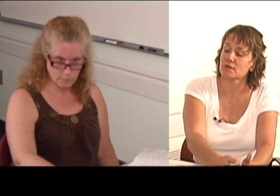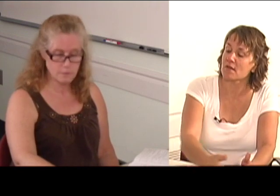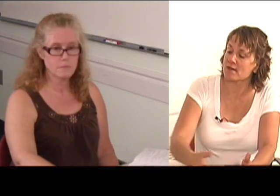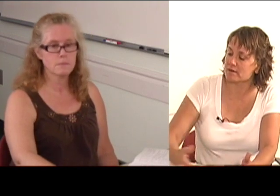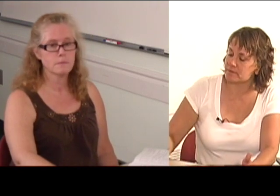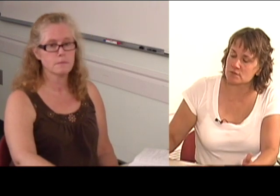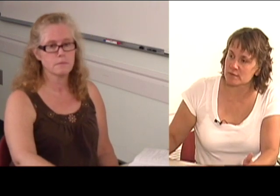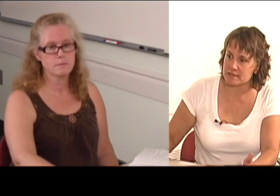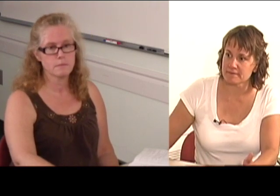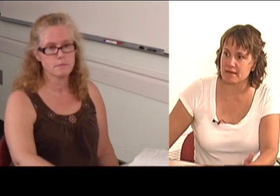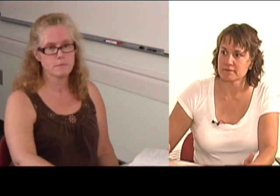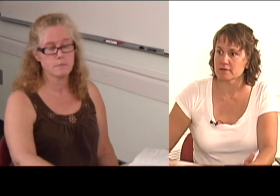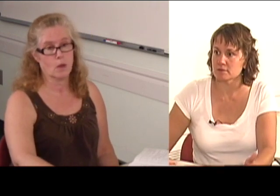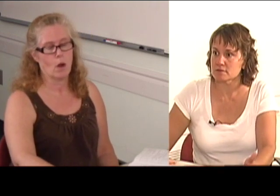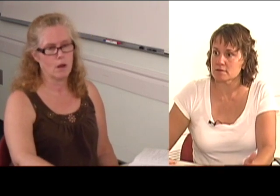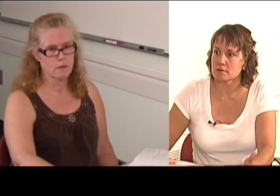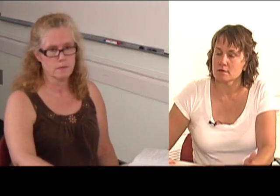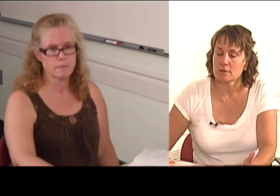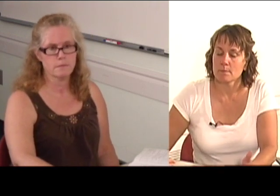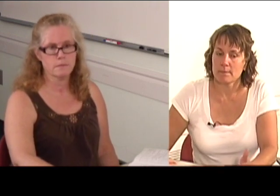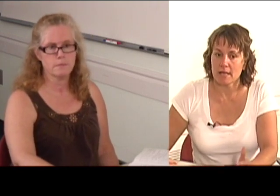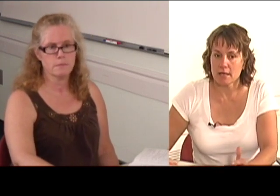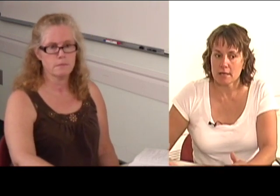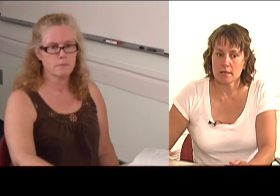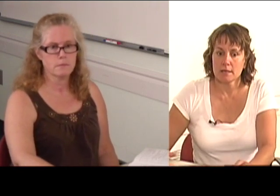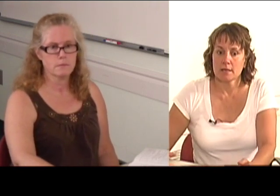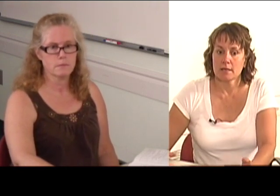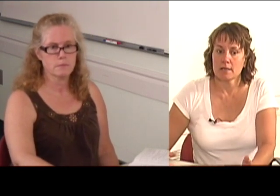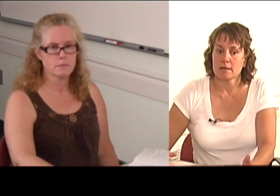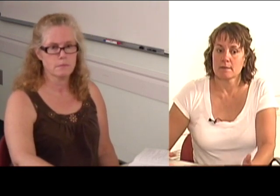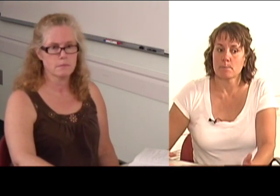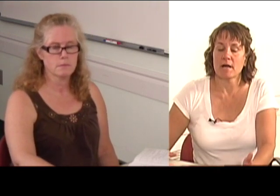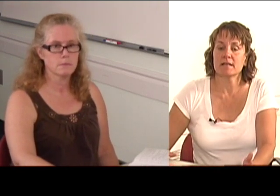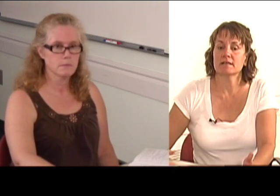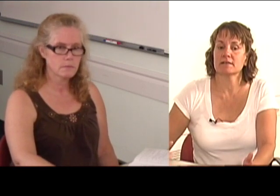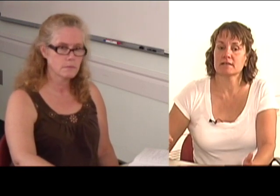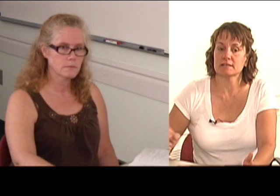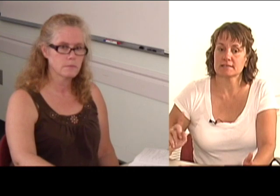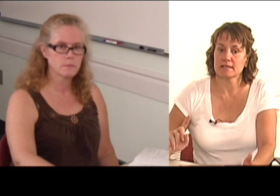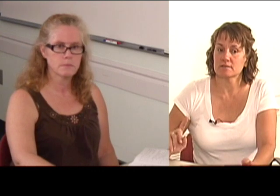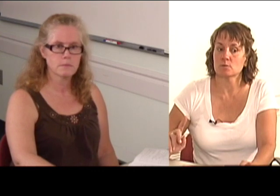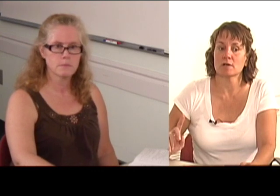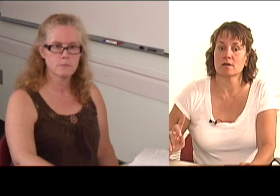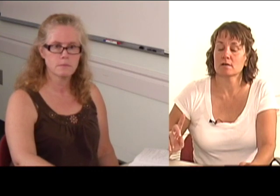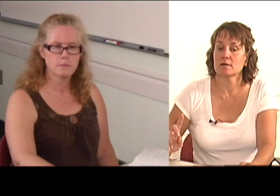and I'd done that for 25 years. But my hearing is getting worse,